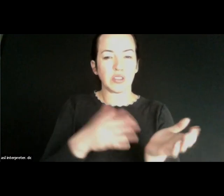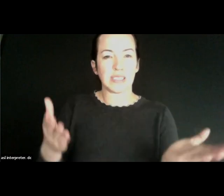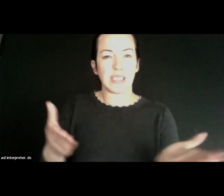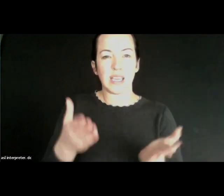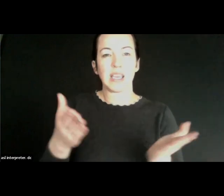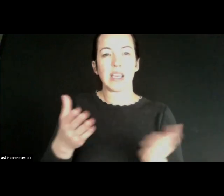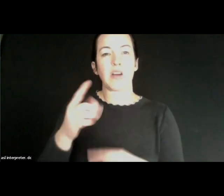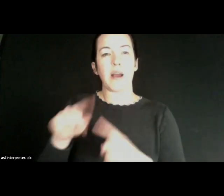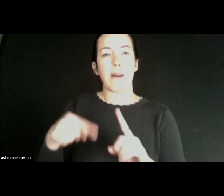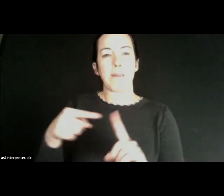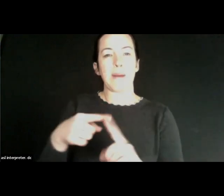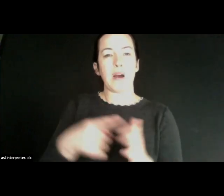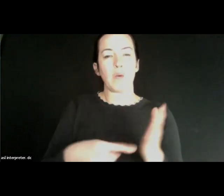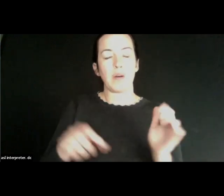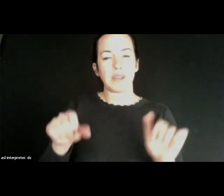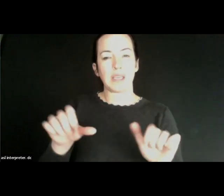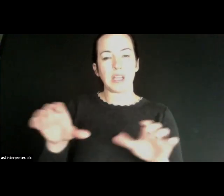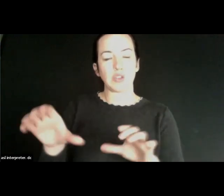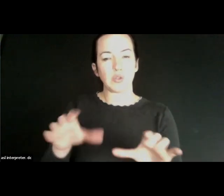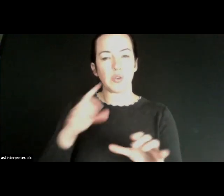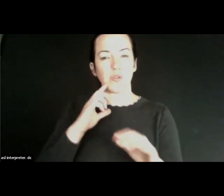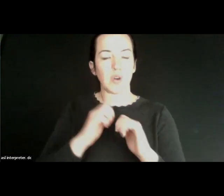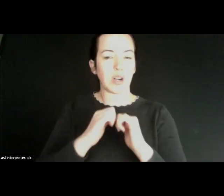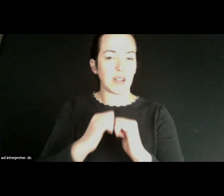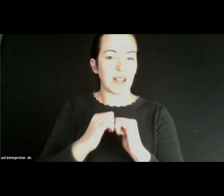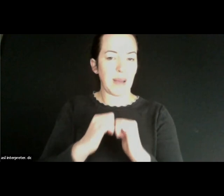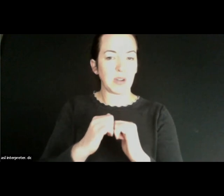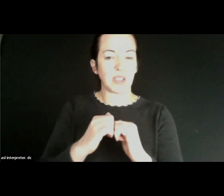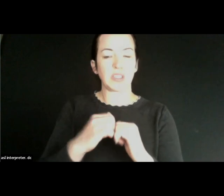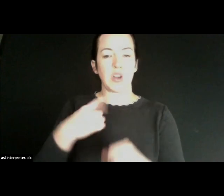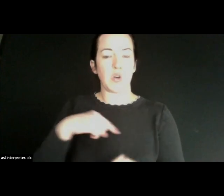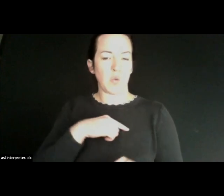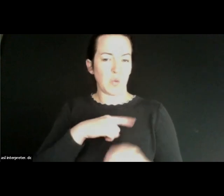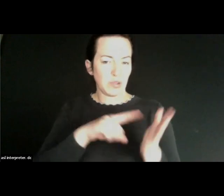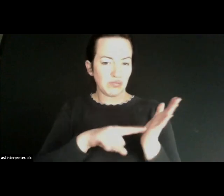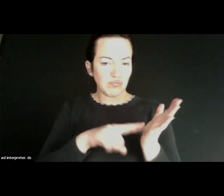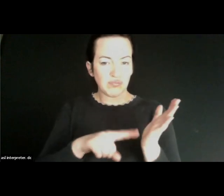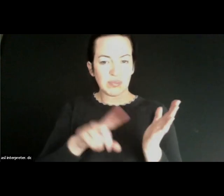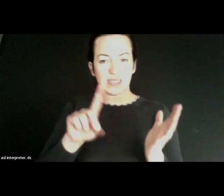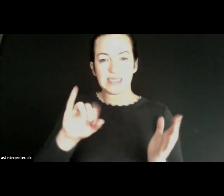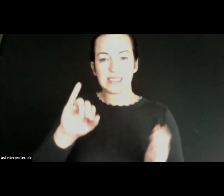You know what we can join collaboration. We're exploring the role of digital navigators within